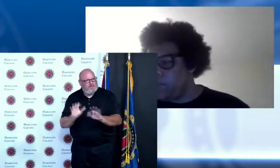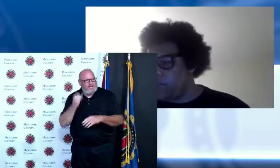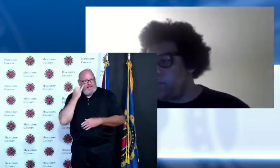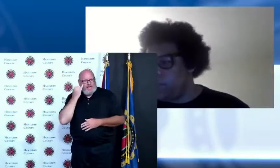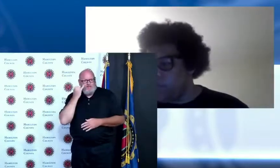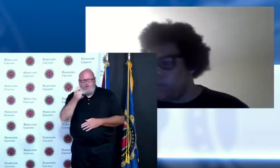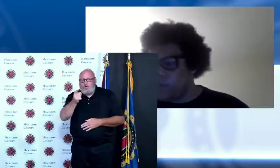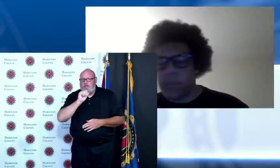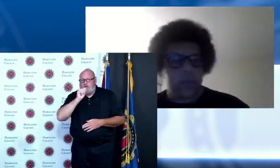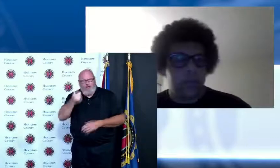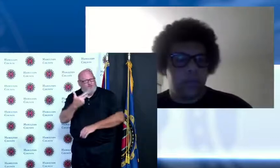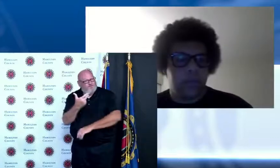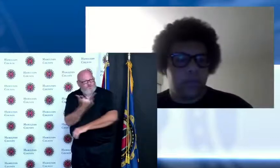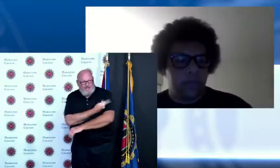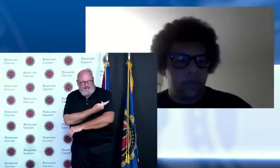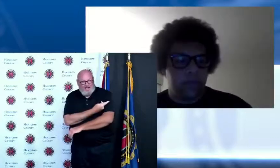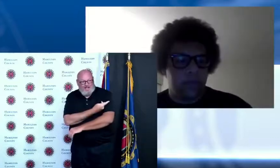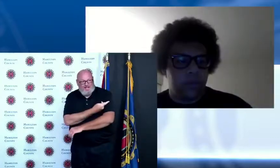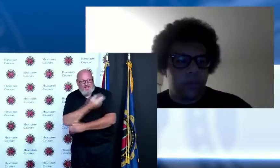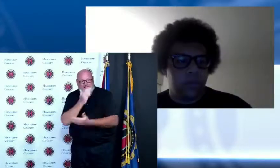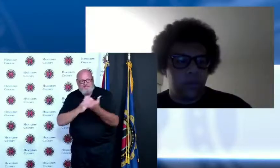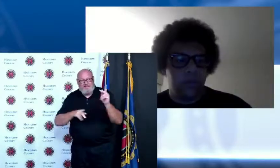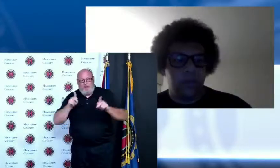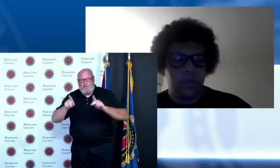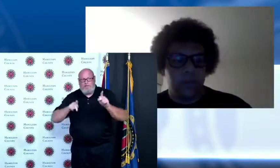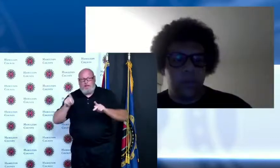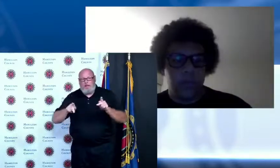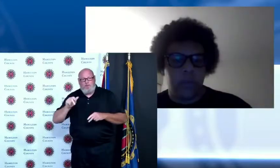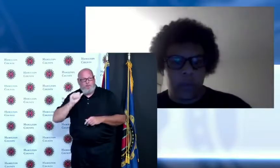and some may not and I think there's still a significant risk if you are choosing not